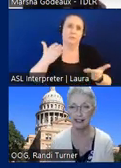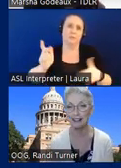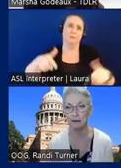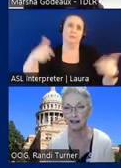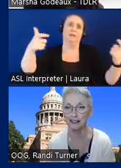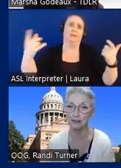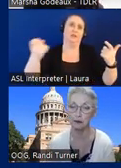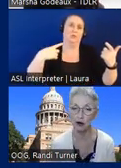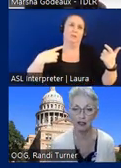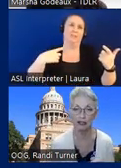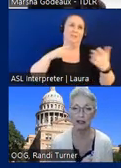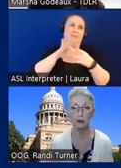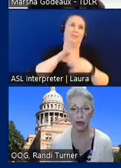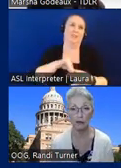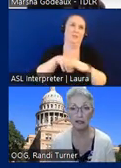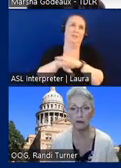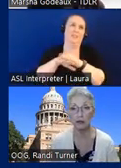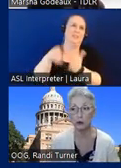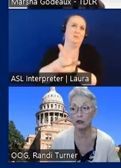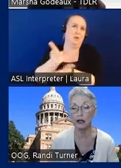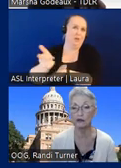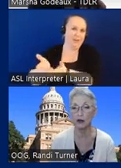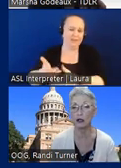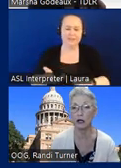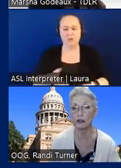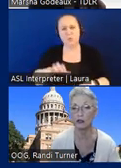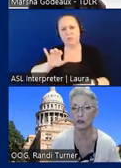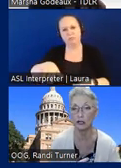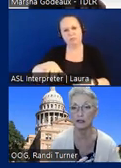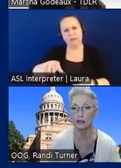get is about accessible parking? Would that be something that would have to fall under the Texas